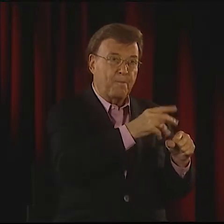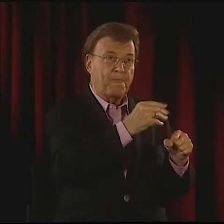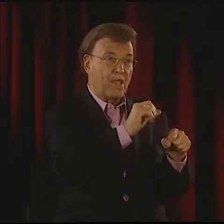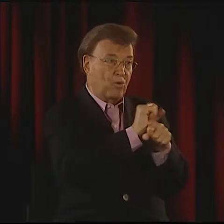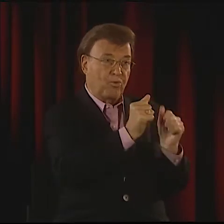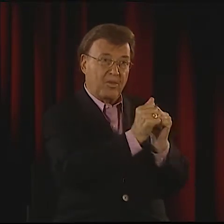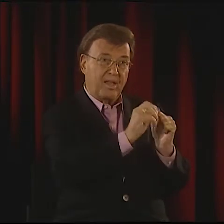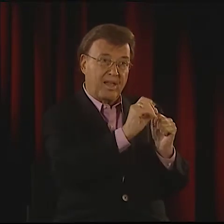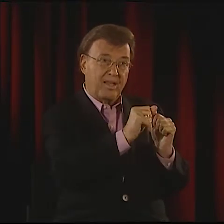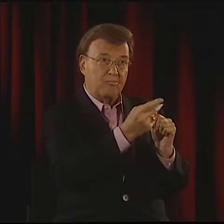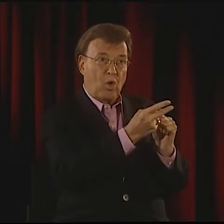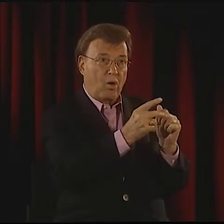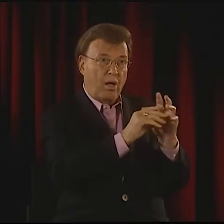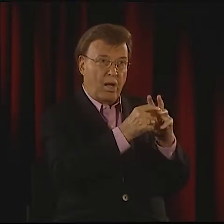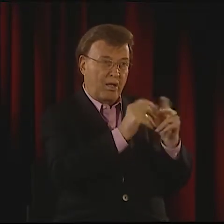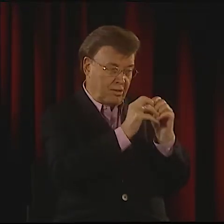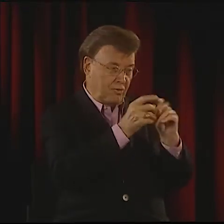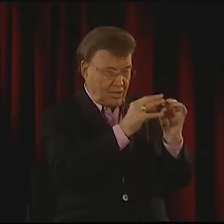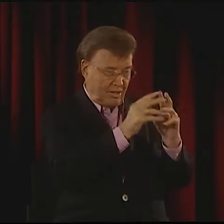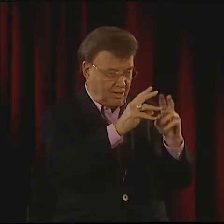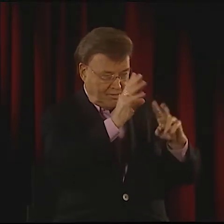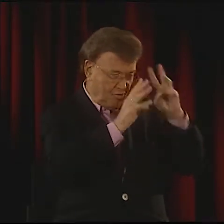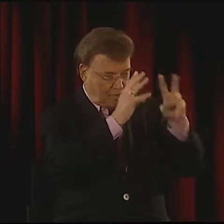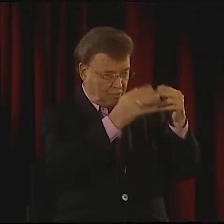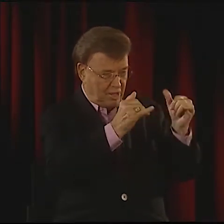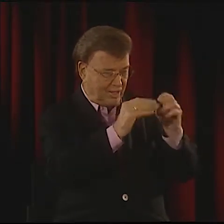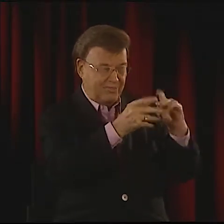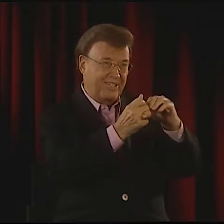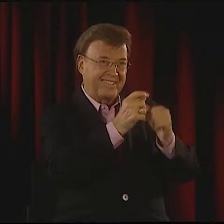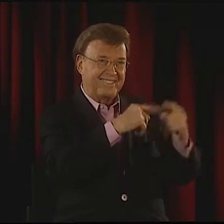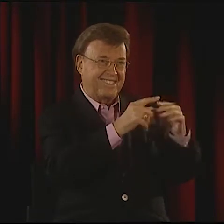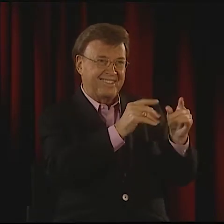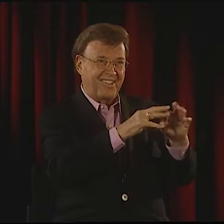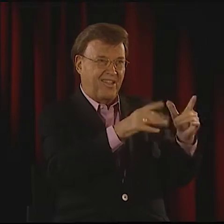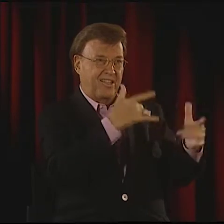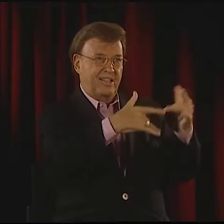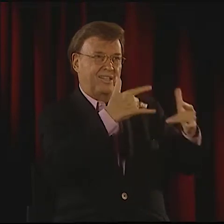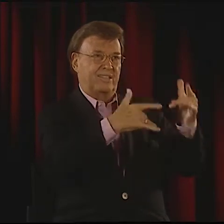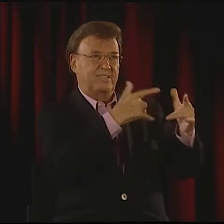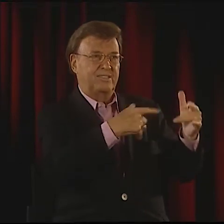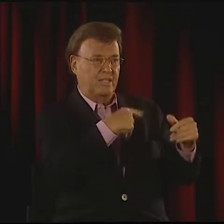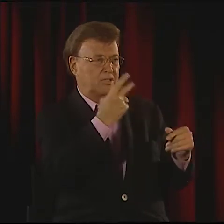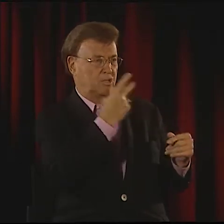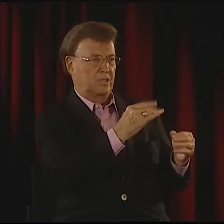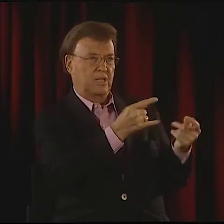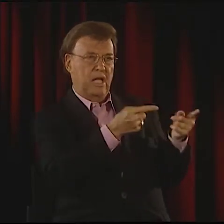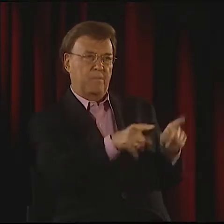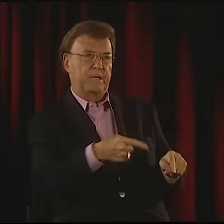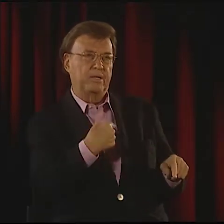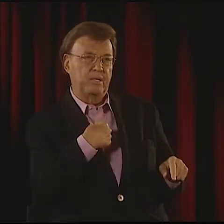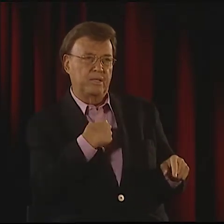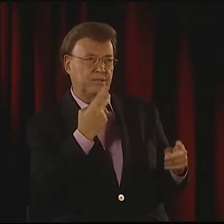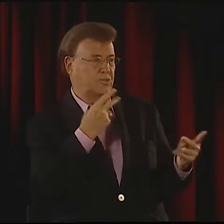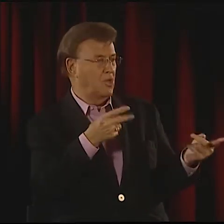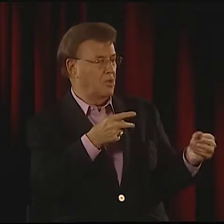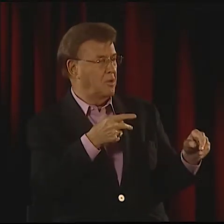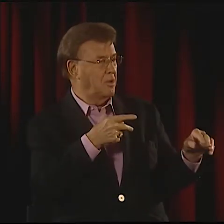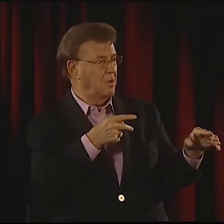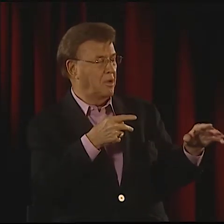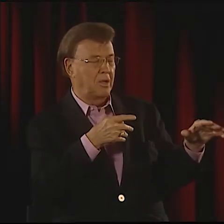WITH THAT WHOLE TRANSLATION PROCESS. I SORT OF BEGAN THAT WITH HIM. HE BECAME VERY FASCINATED WITH IT AND THEN TOOK OFF,